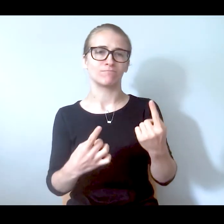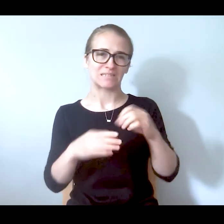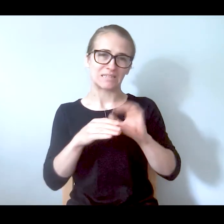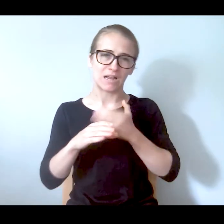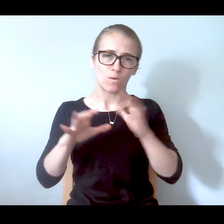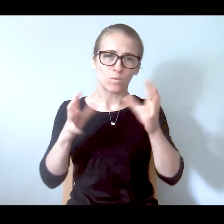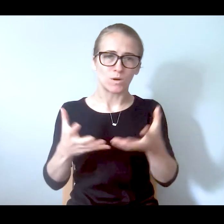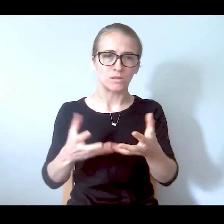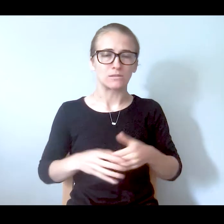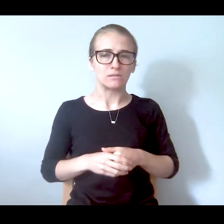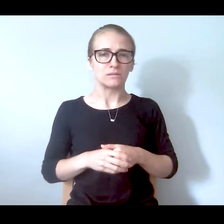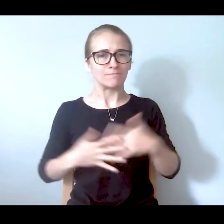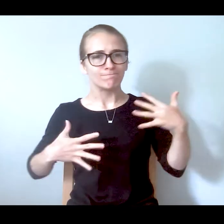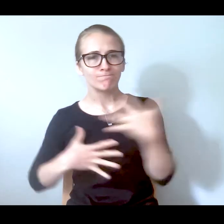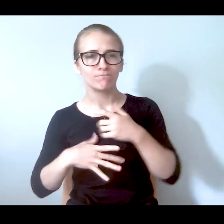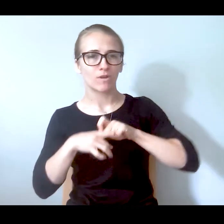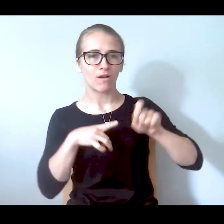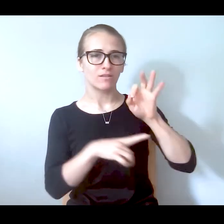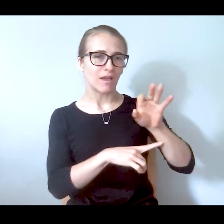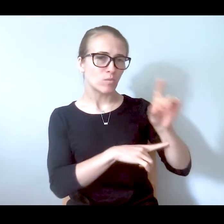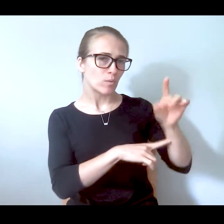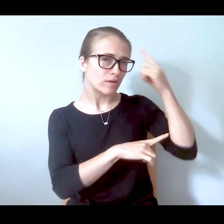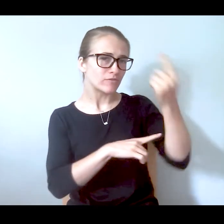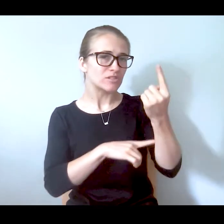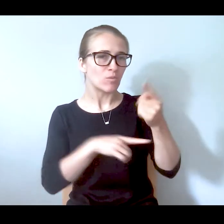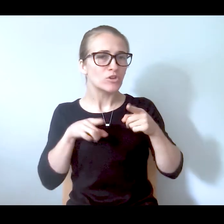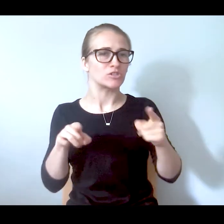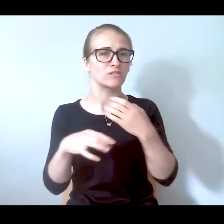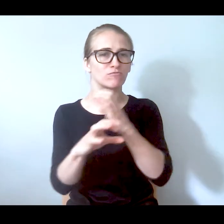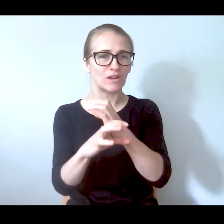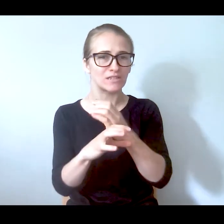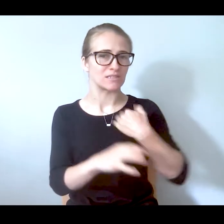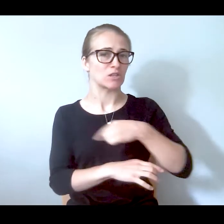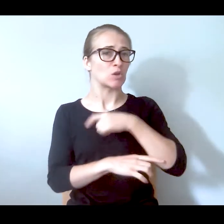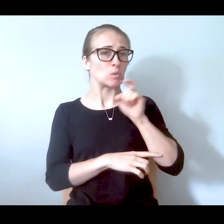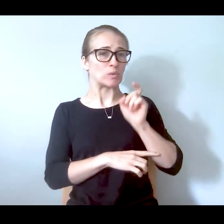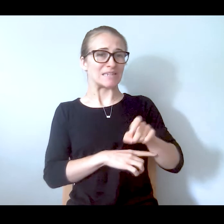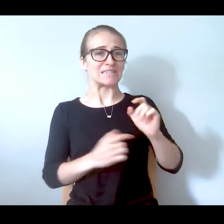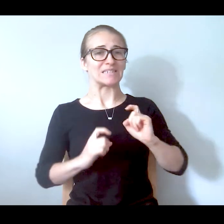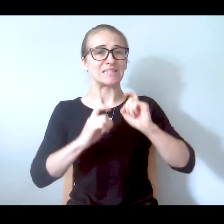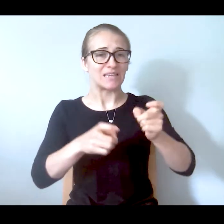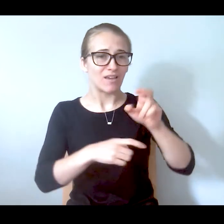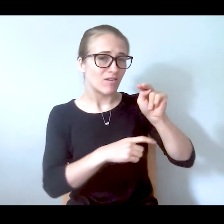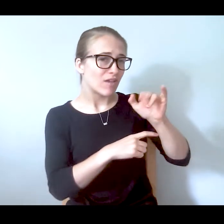our world afraid to call for someone in crisis to 911 and we had to give the NYC well number and refer